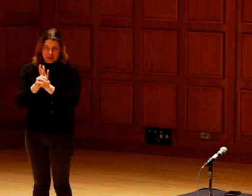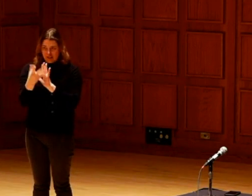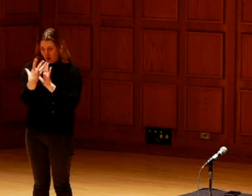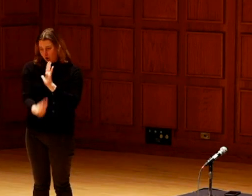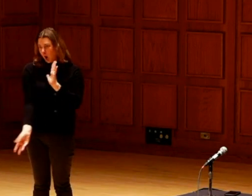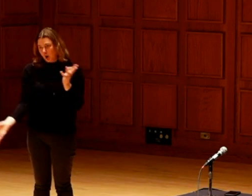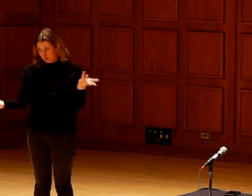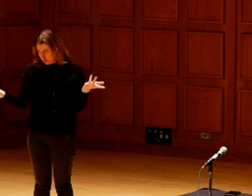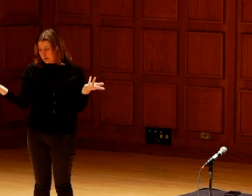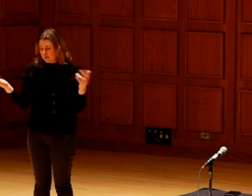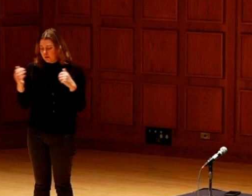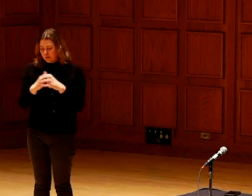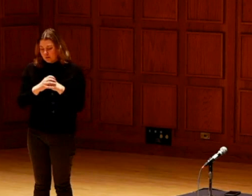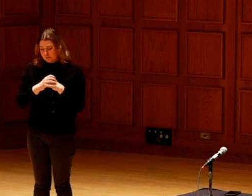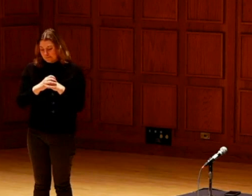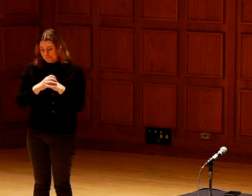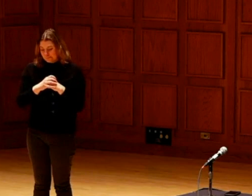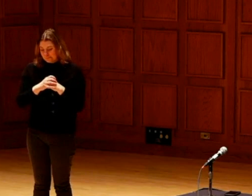A lot of times the indigenous seeds lose their name and identity.